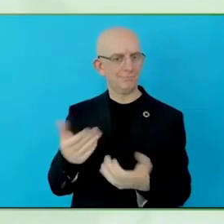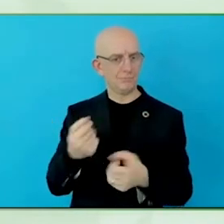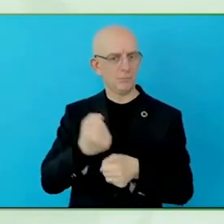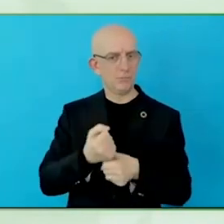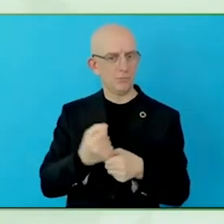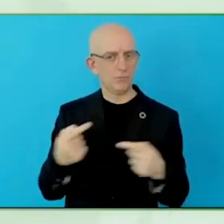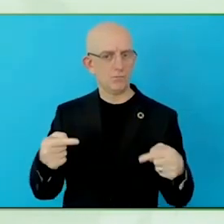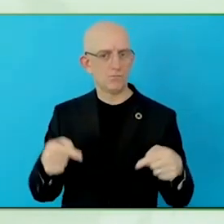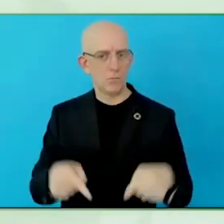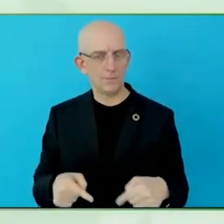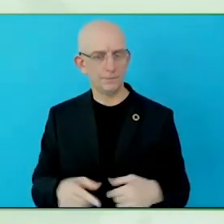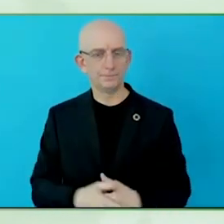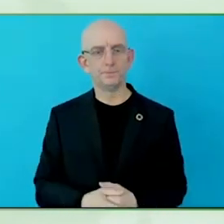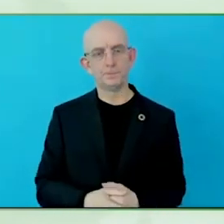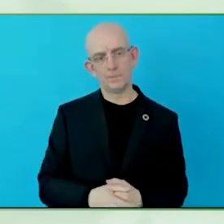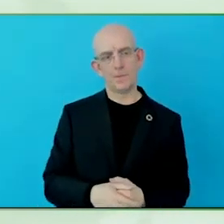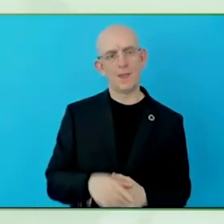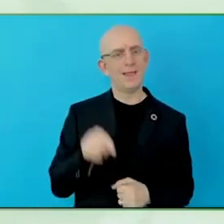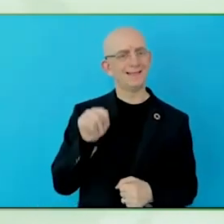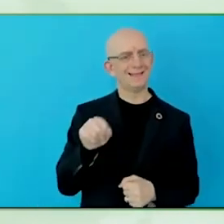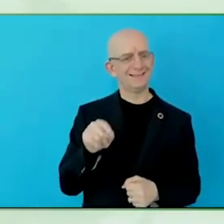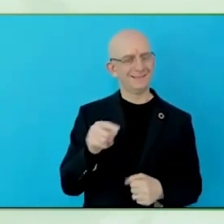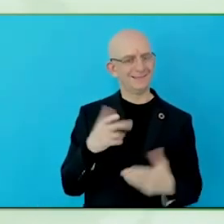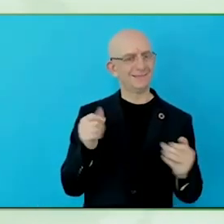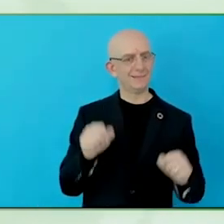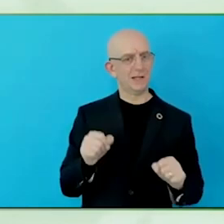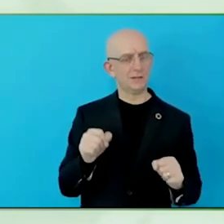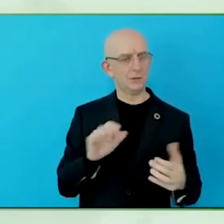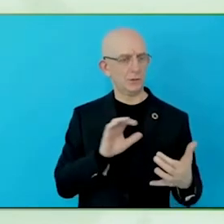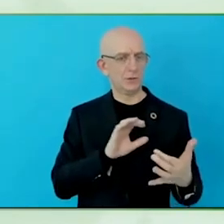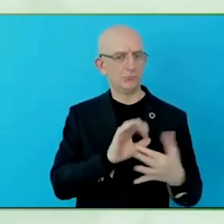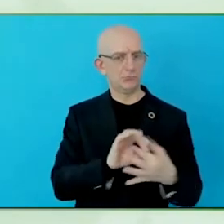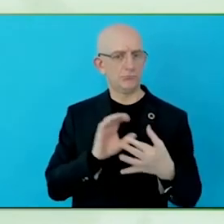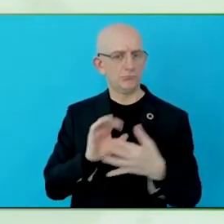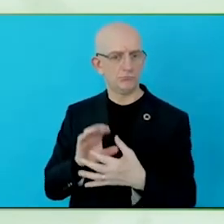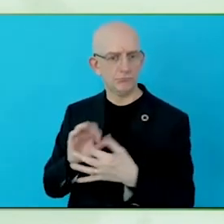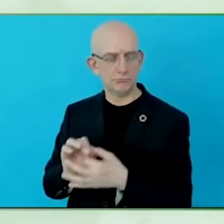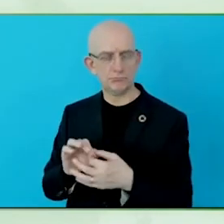That is why I'm really fond of the biopsychosocial model of this,